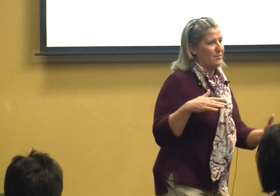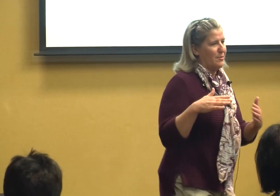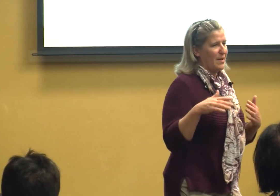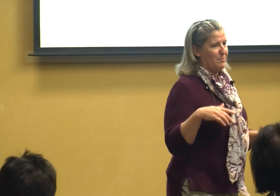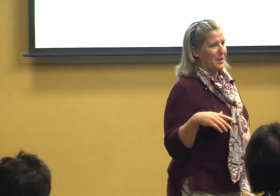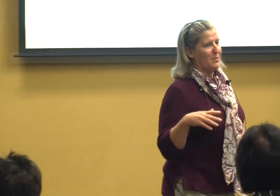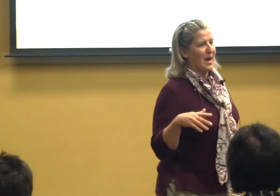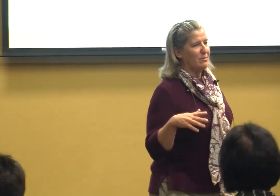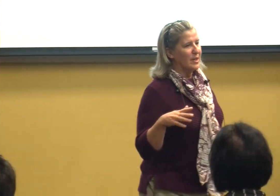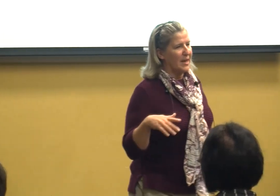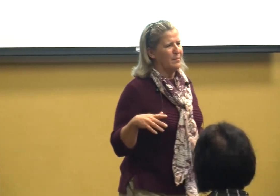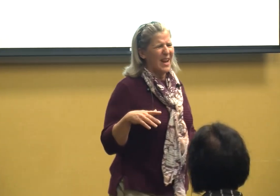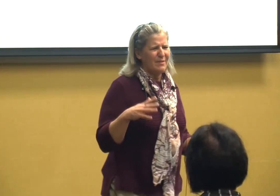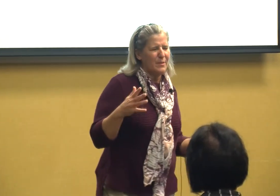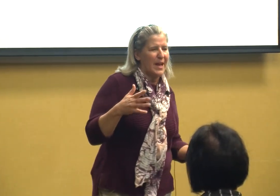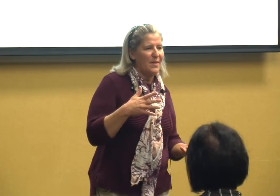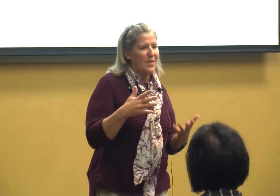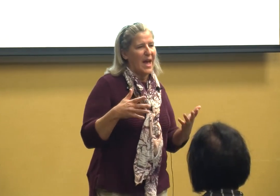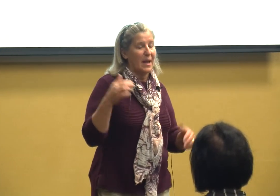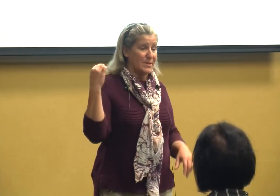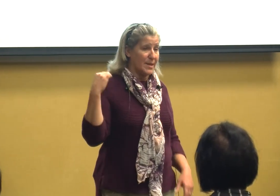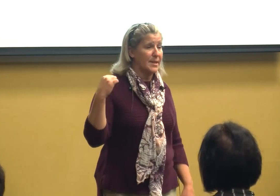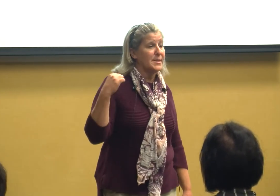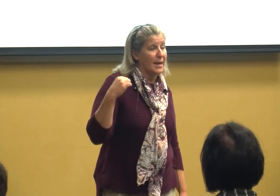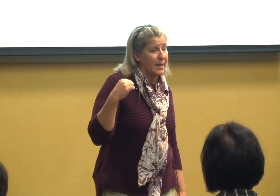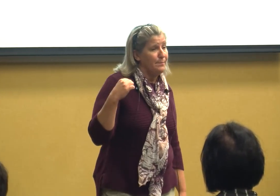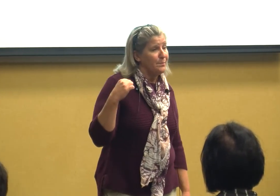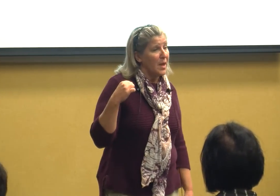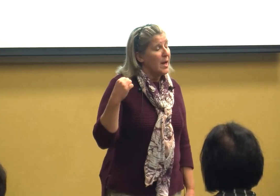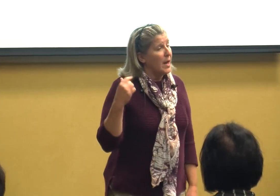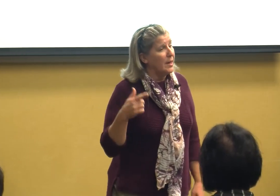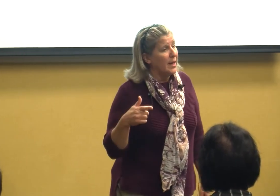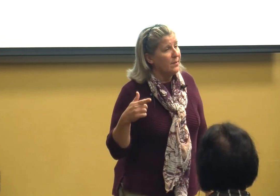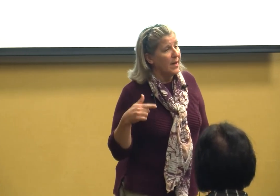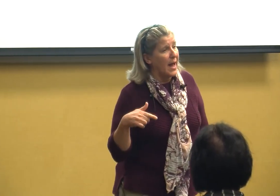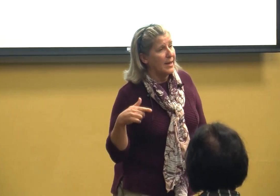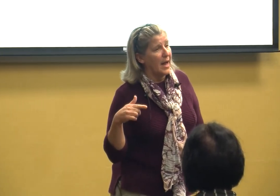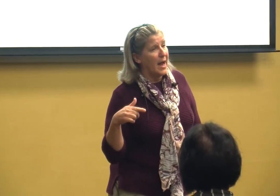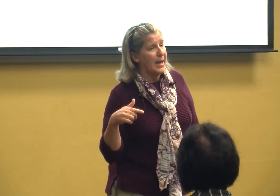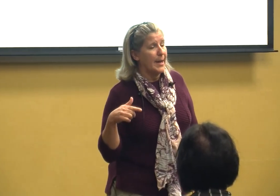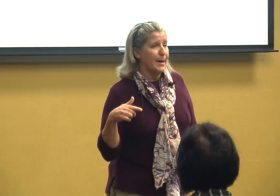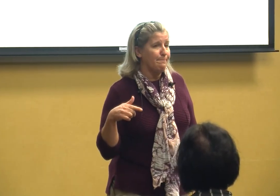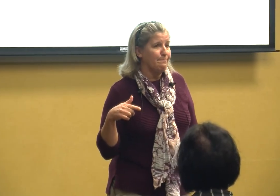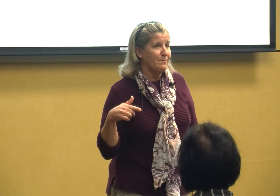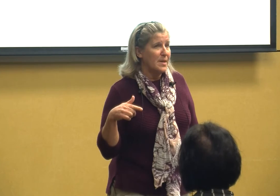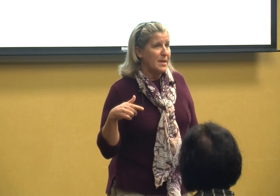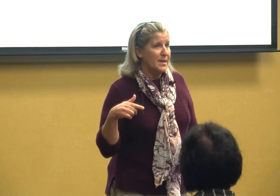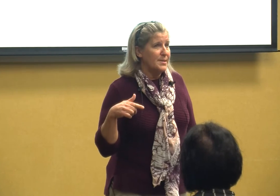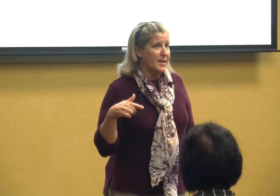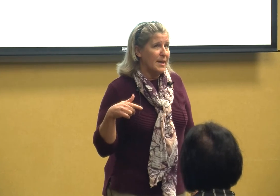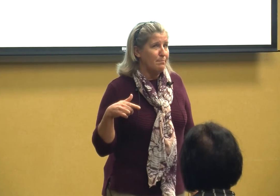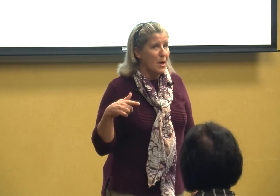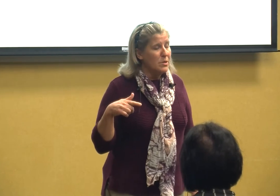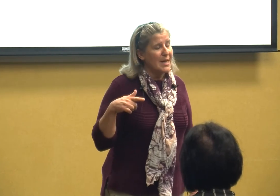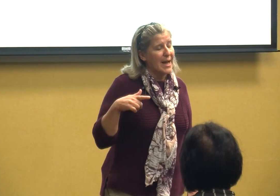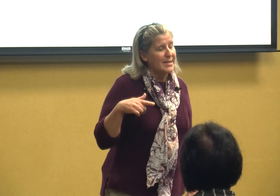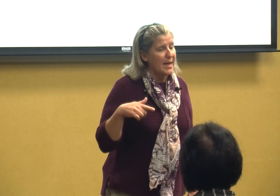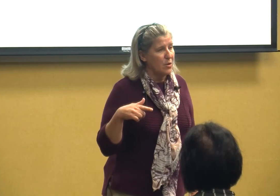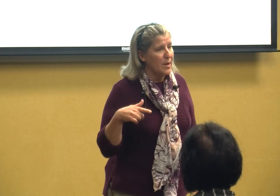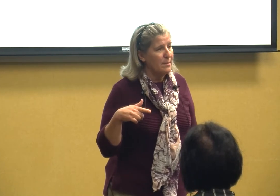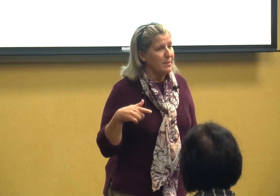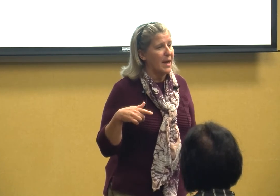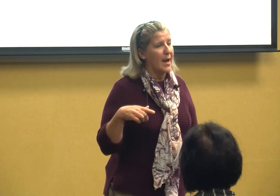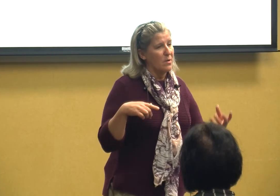been around and and in that I was in Kentucky and in that I did mostly itinerate but I also